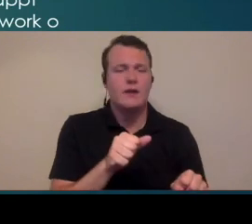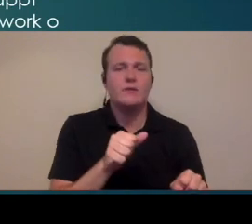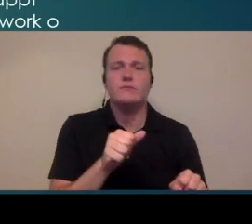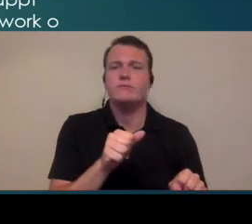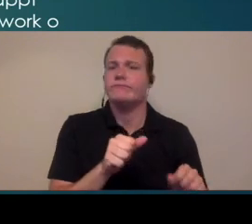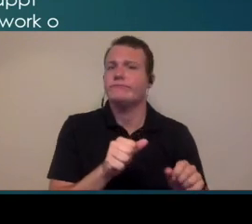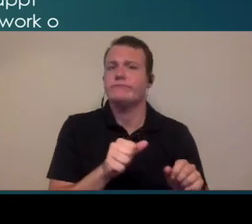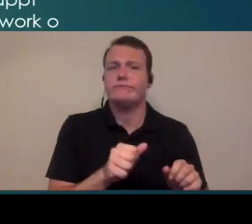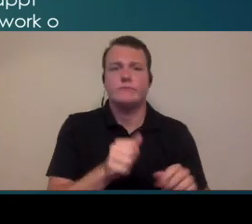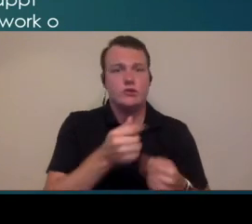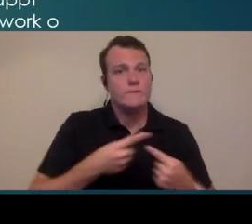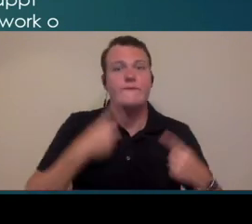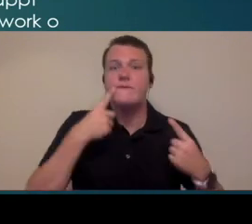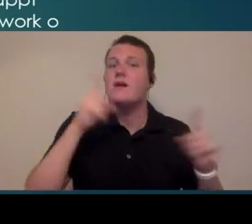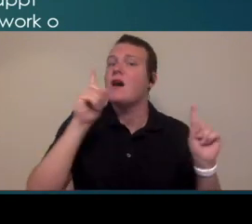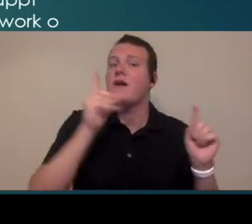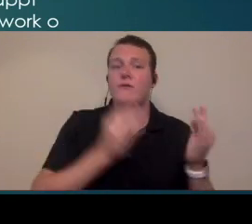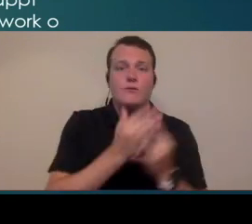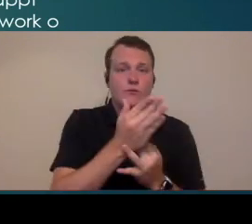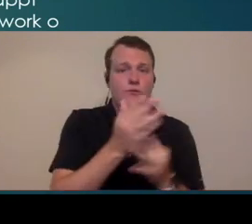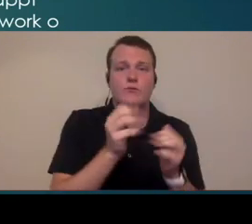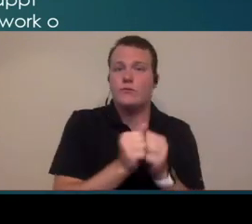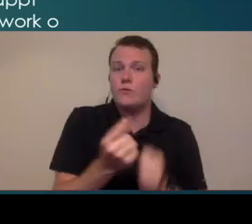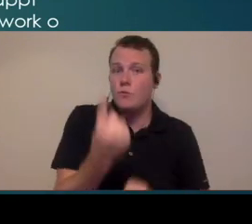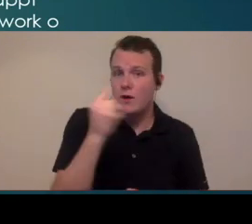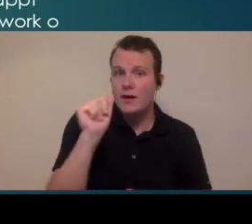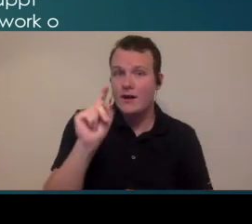get by with just one administrative person because they're only going to be